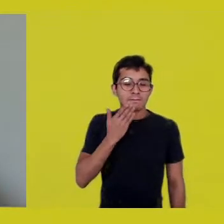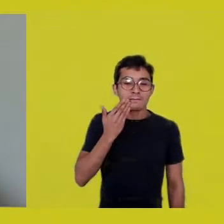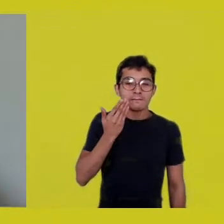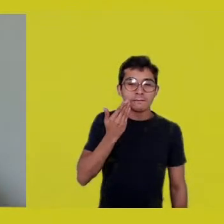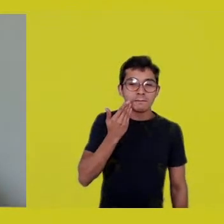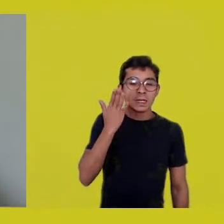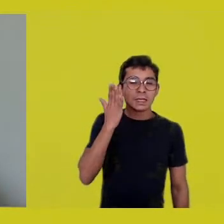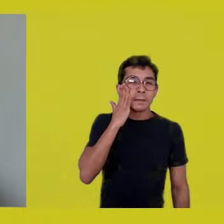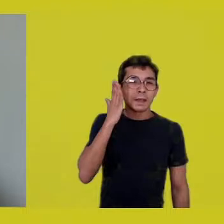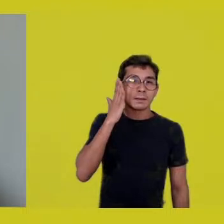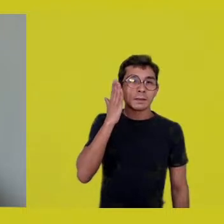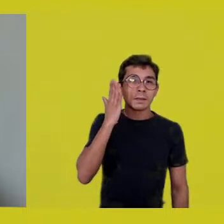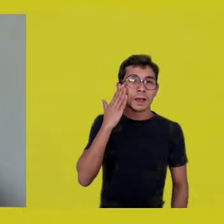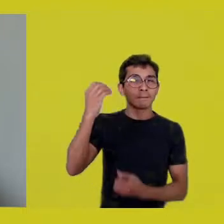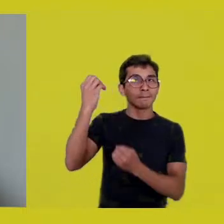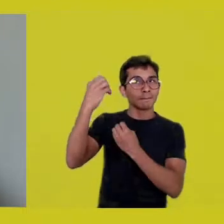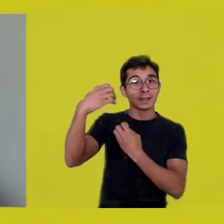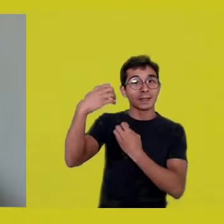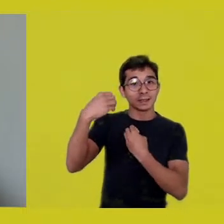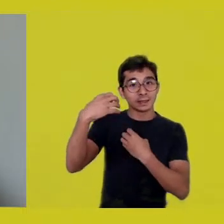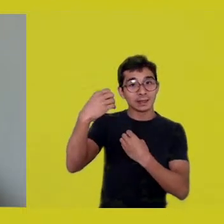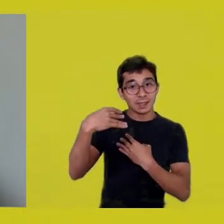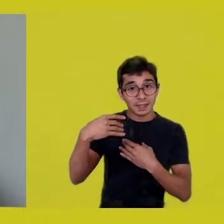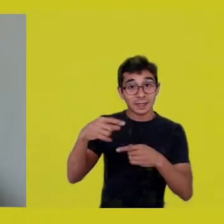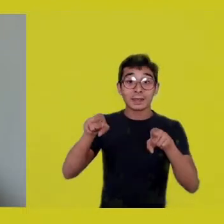and lines of connection with ancestry...